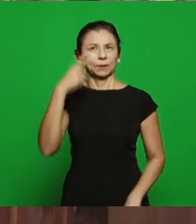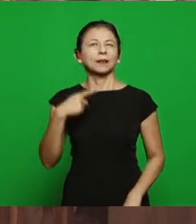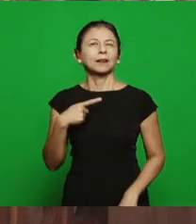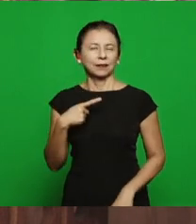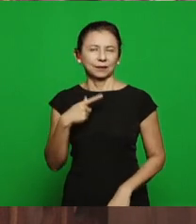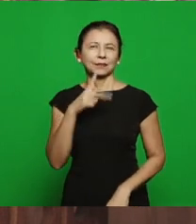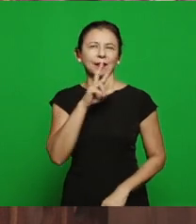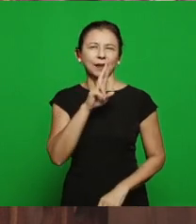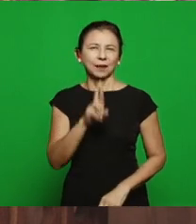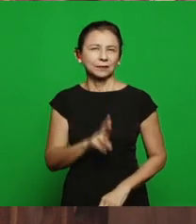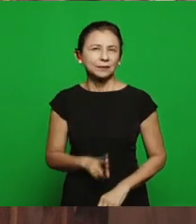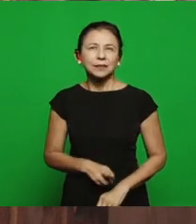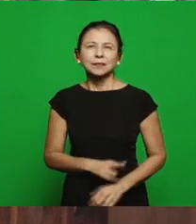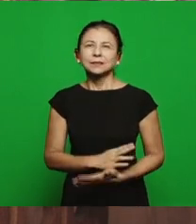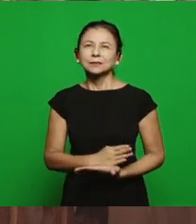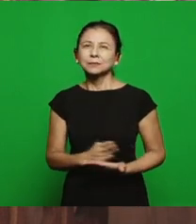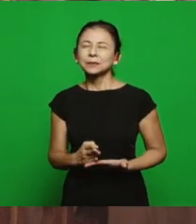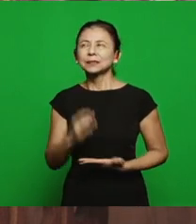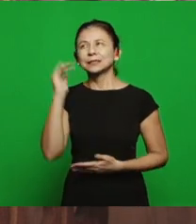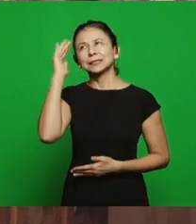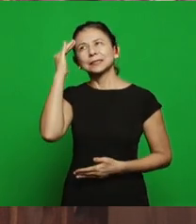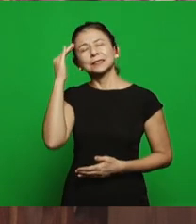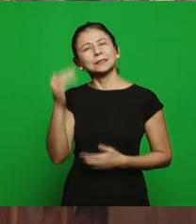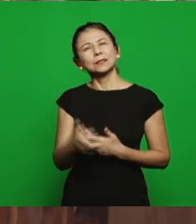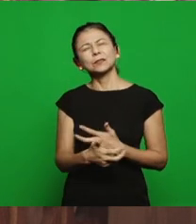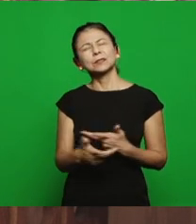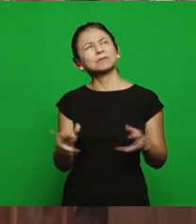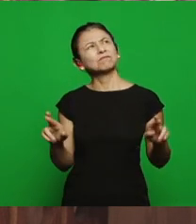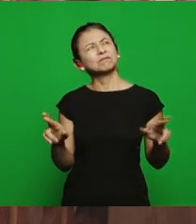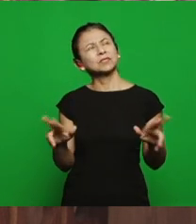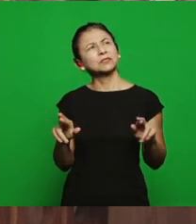comes to understand different things, he says that